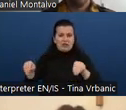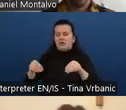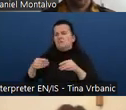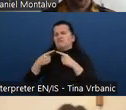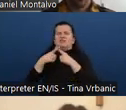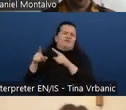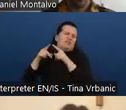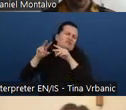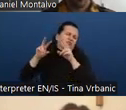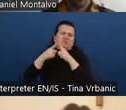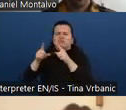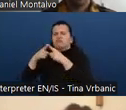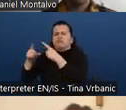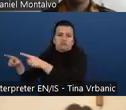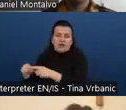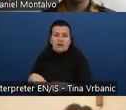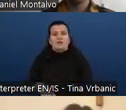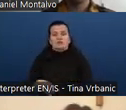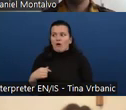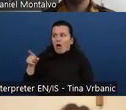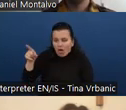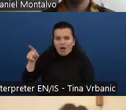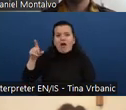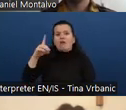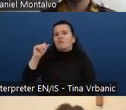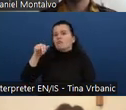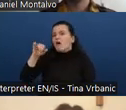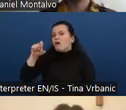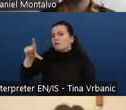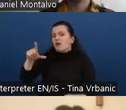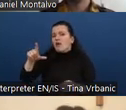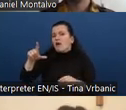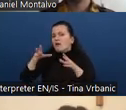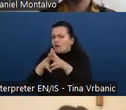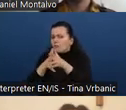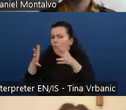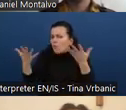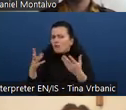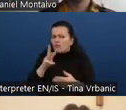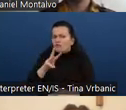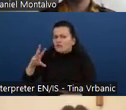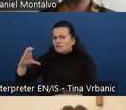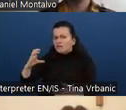that we are really eager to hear more about from Daniel. And I will let him introduce himself in a minute.